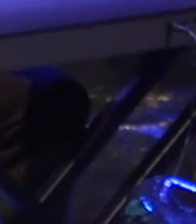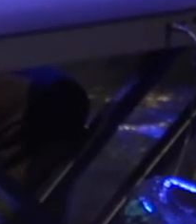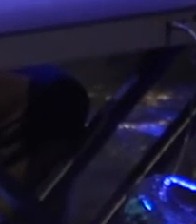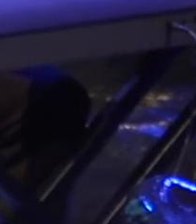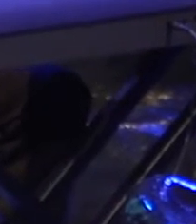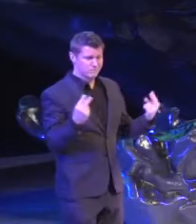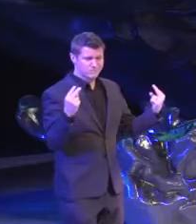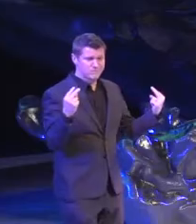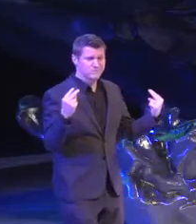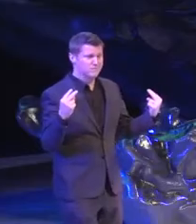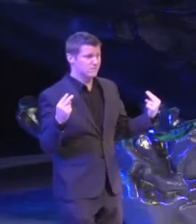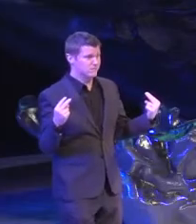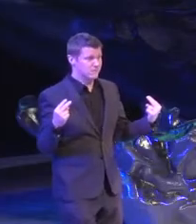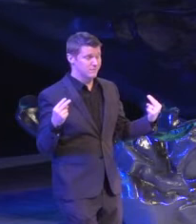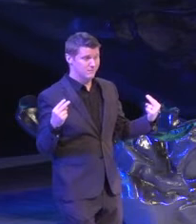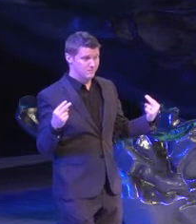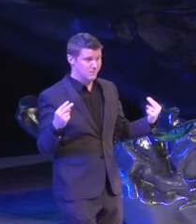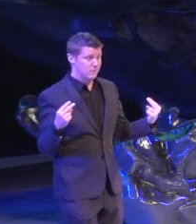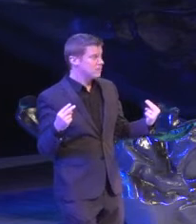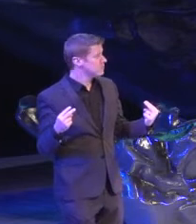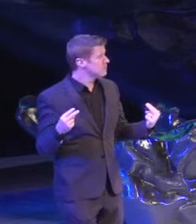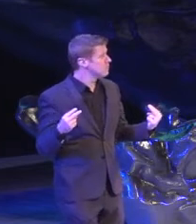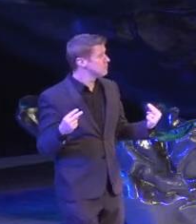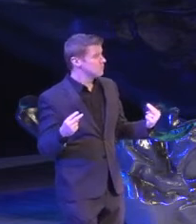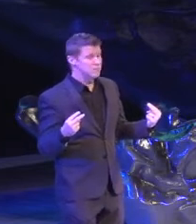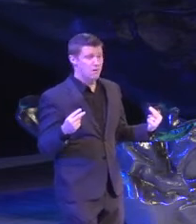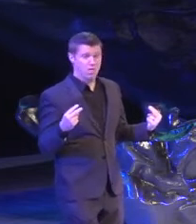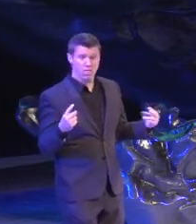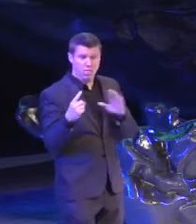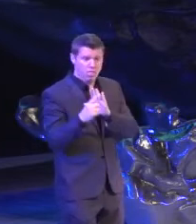And can't nobody take it from me